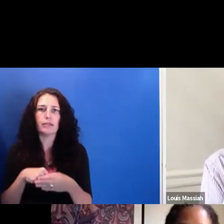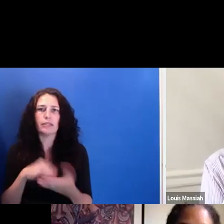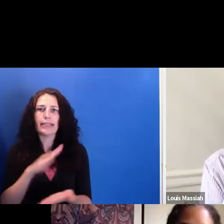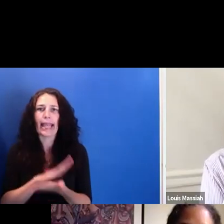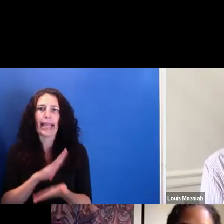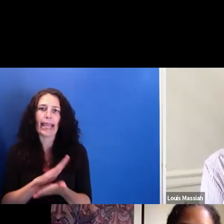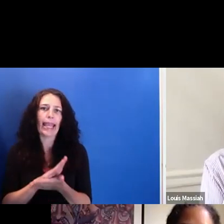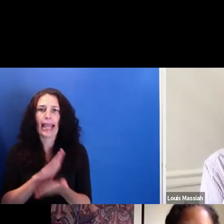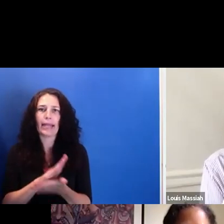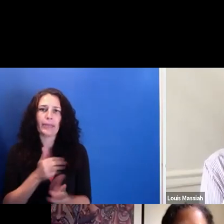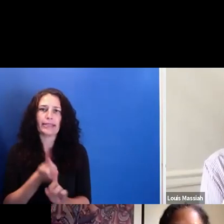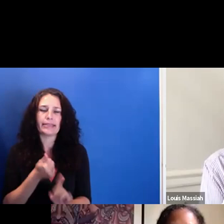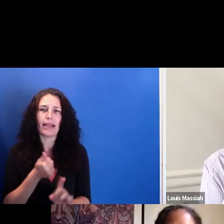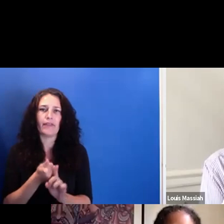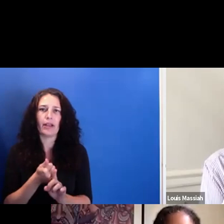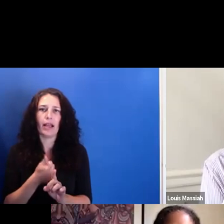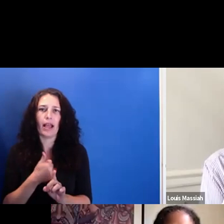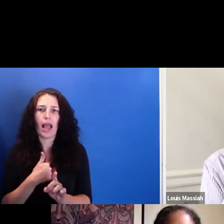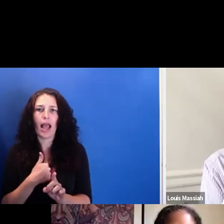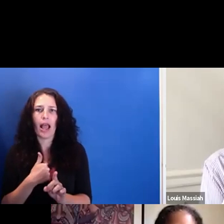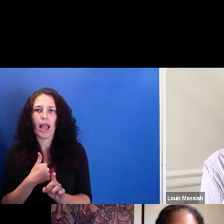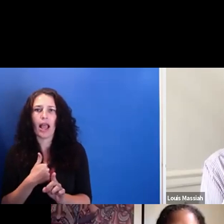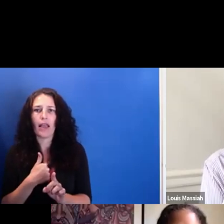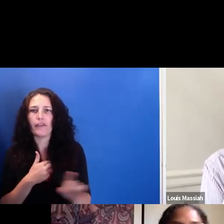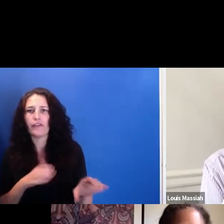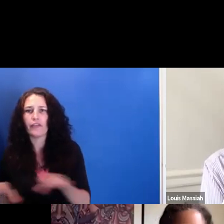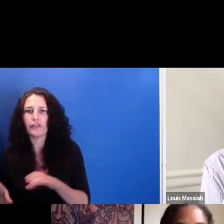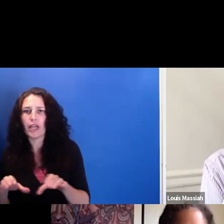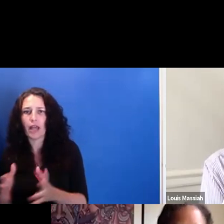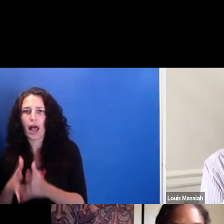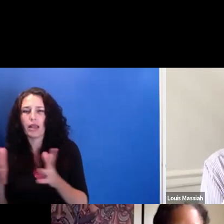a lot of actually divesting from nonprofits because of the harm